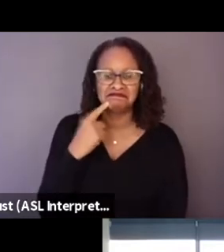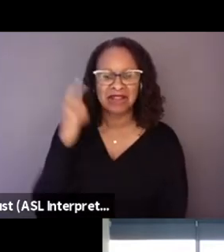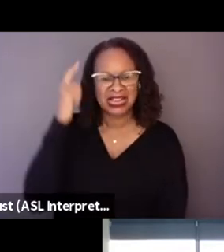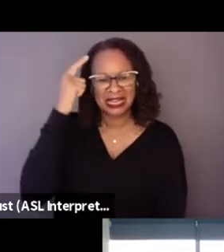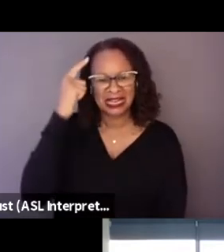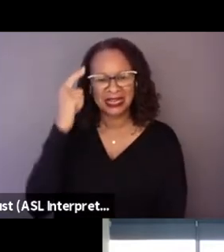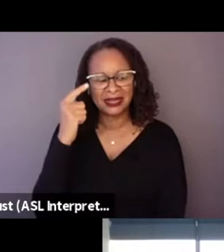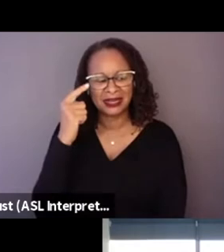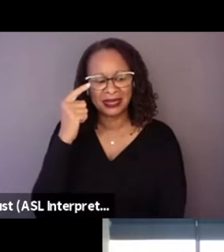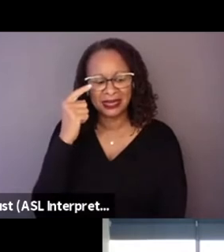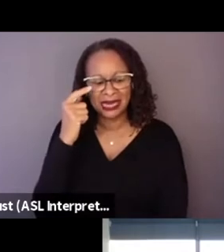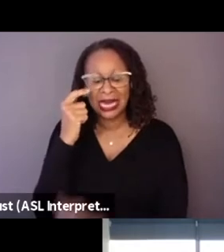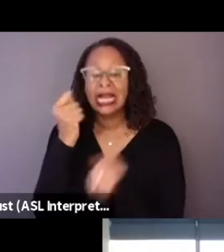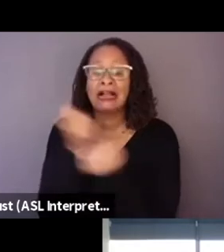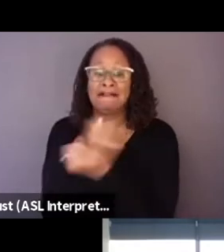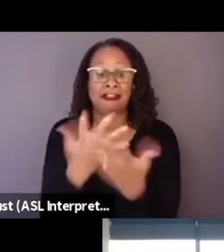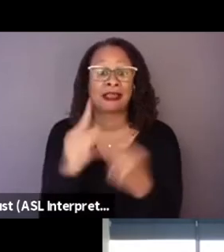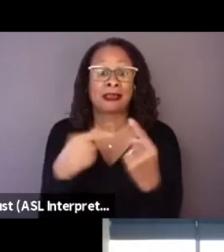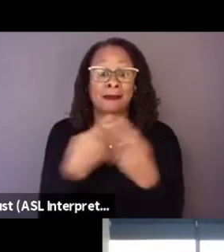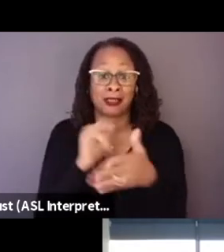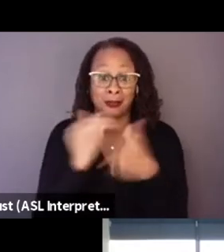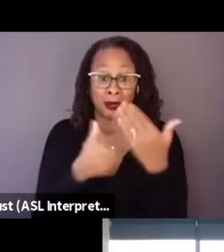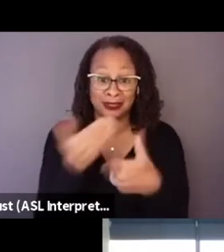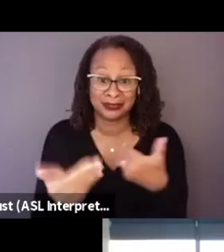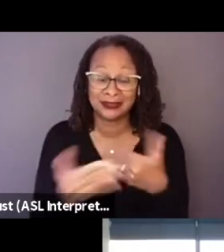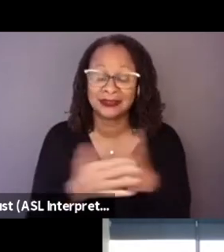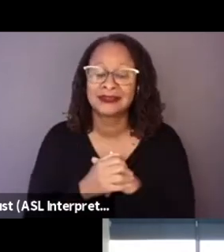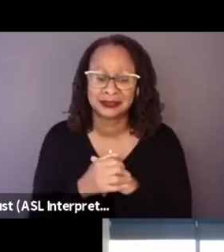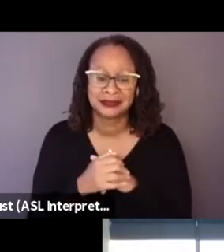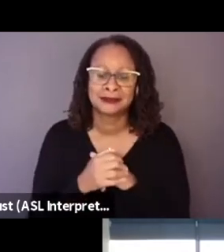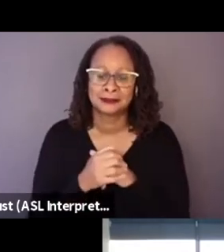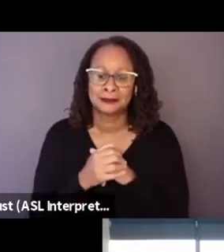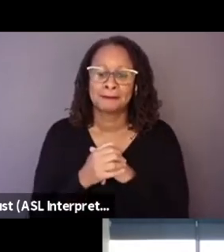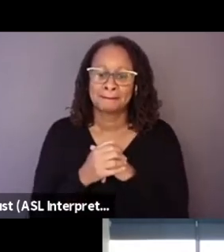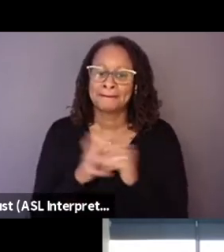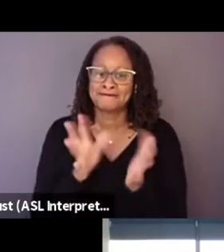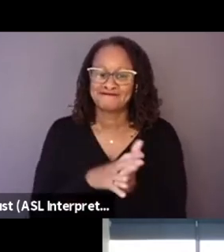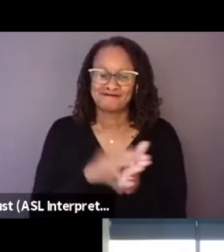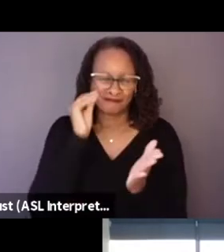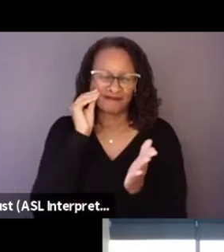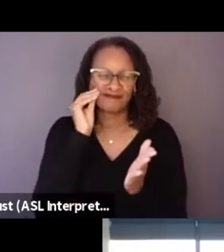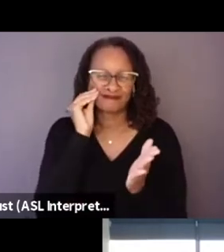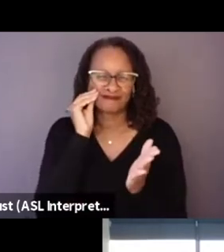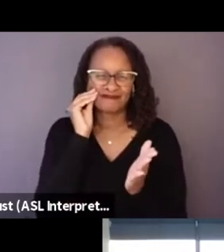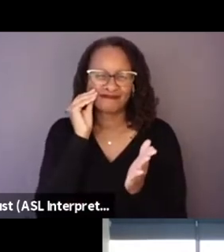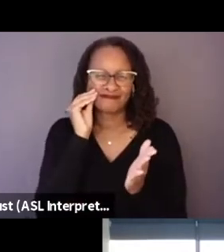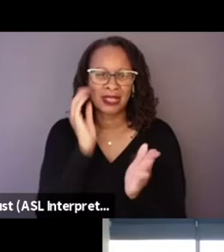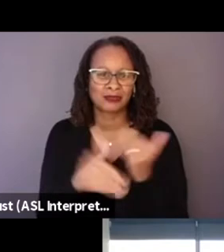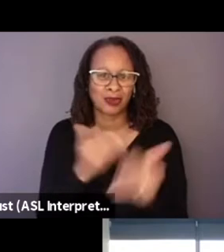everything about it was a learning process. Like, you know.